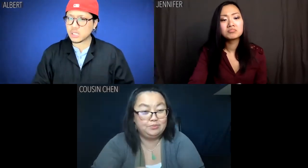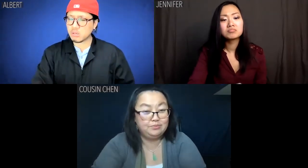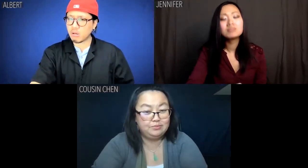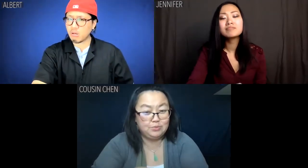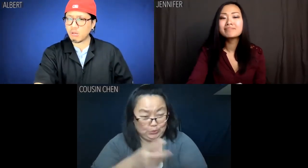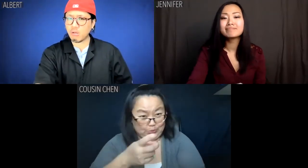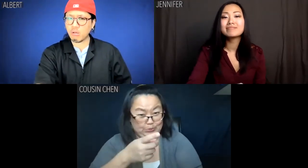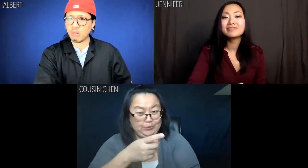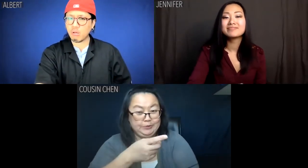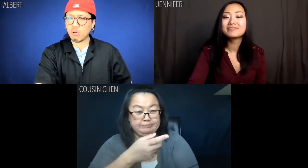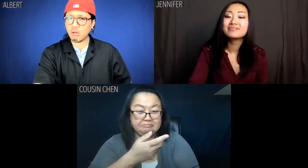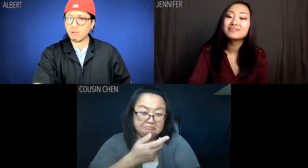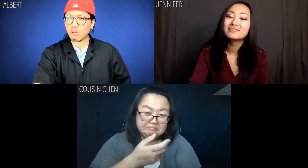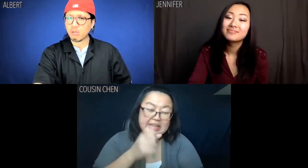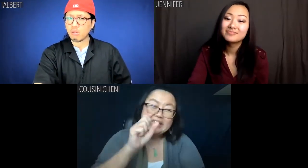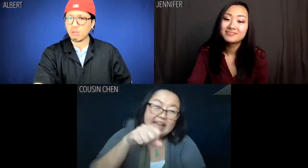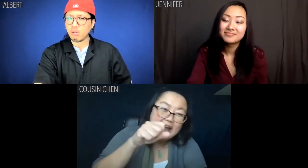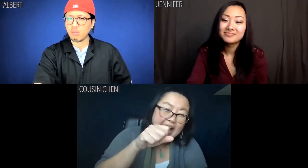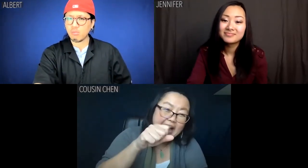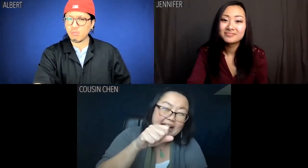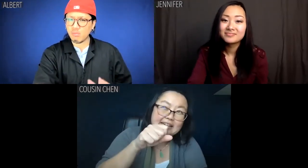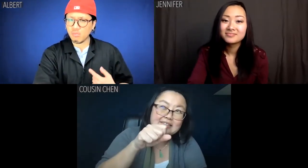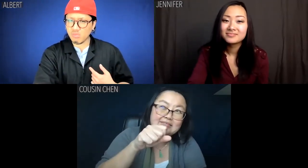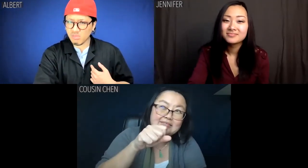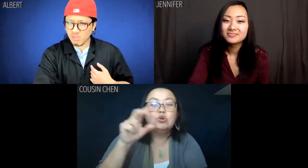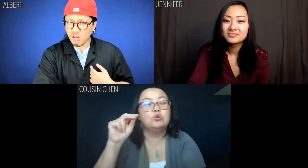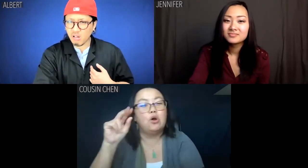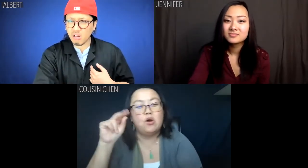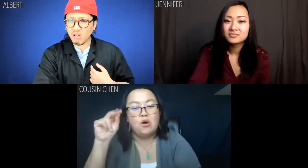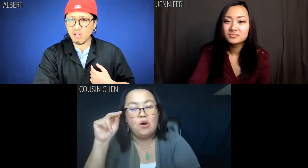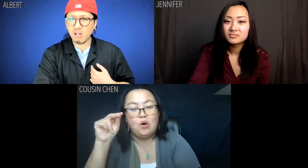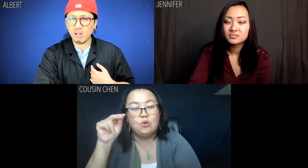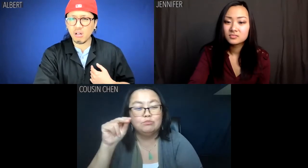Cousin Chen: You? Yeah, no